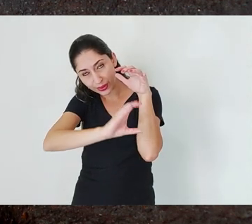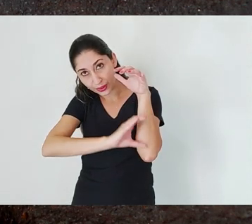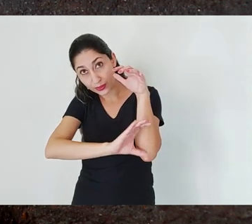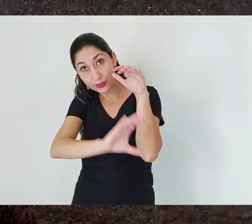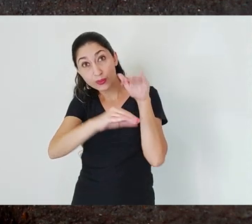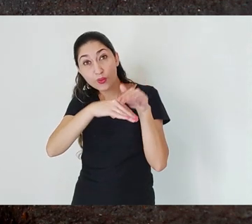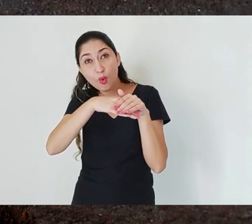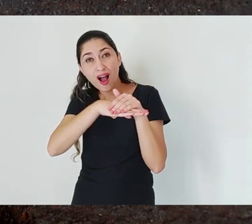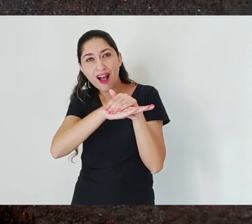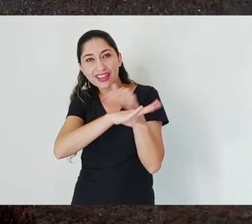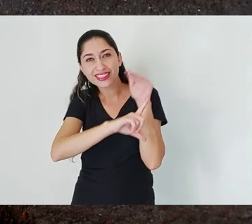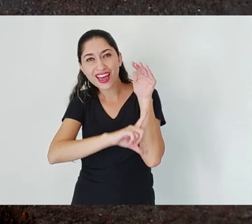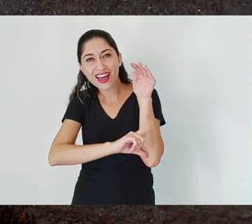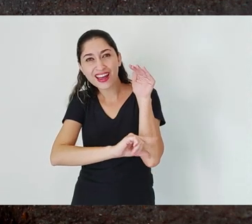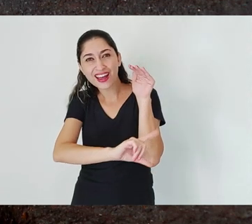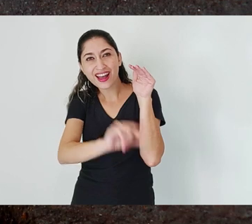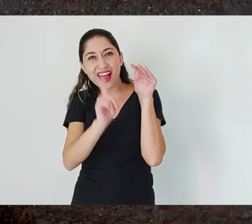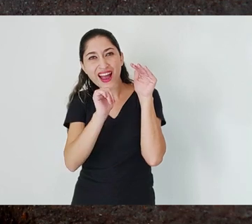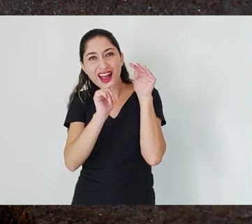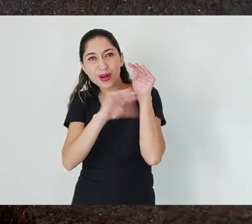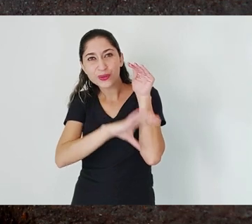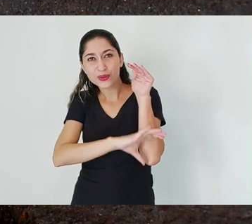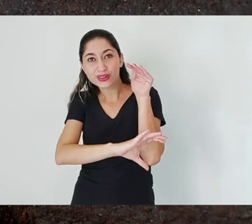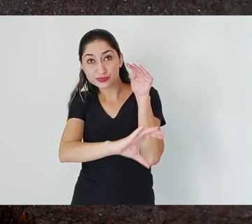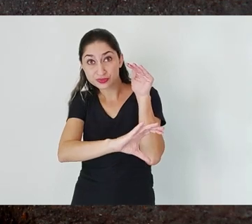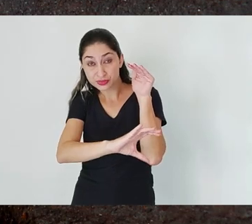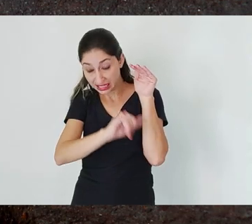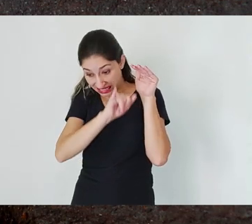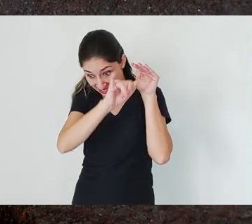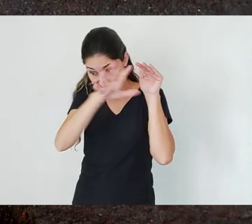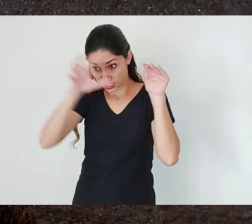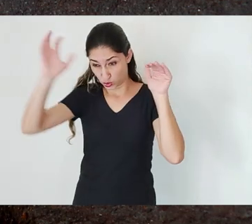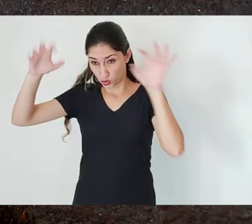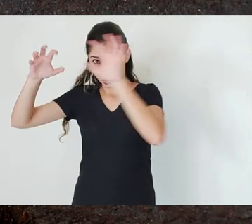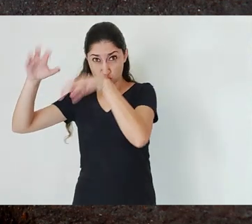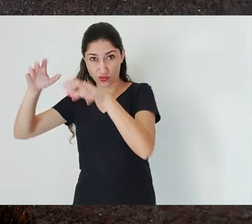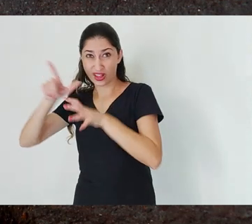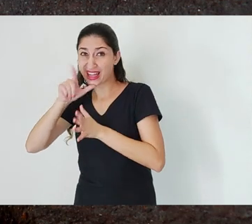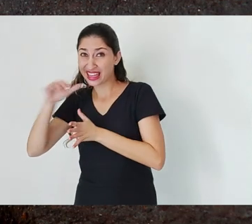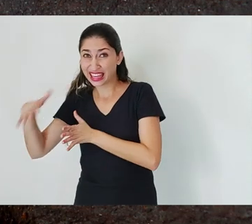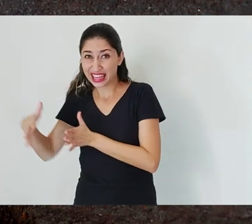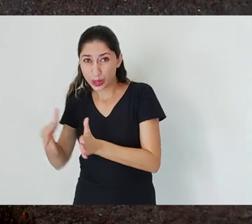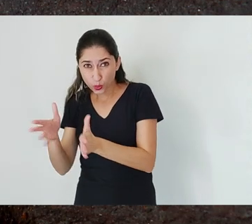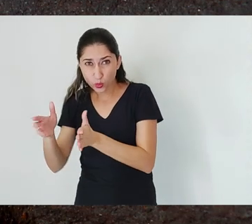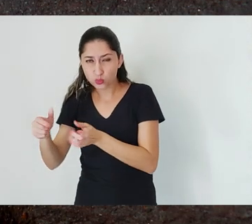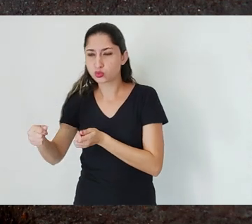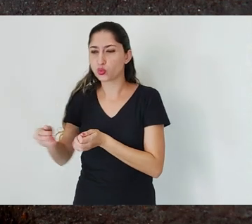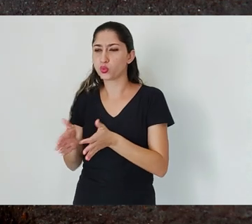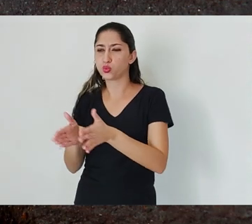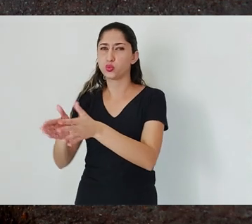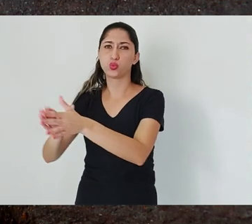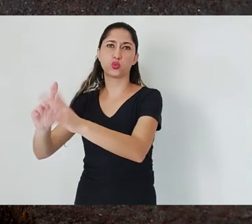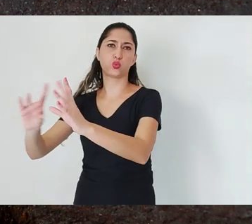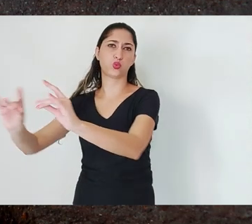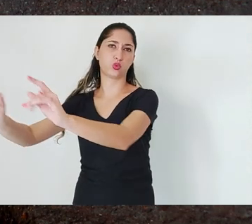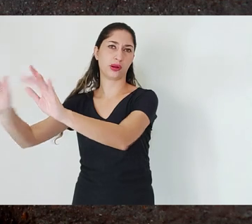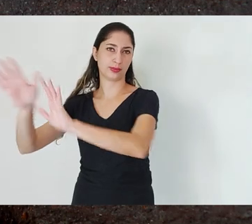territory far longer than another droplet that falls near a river. So the higher our morphology, our geomorphology, our mountains,